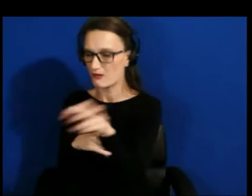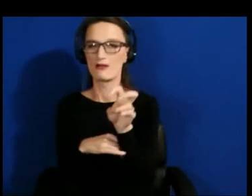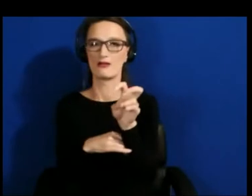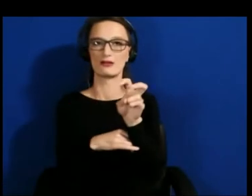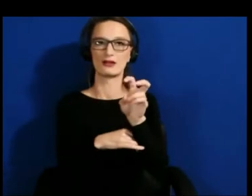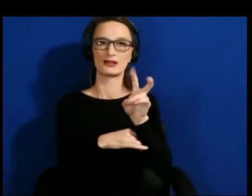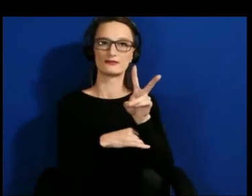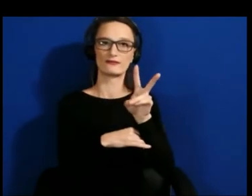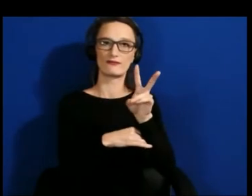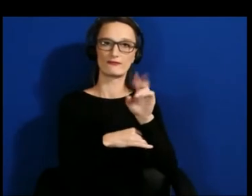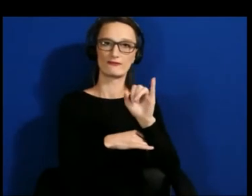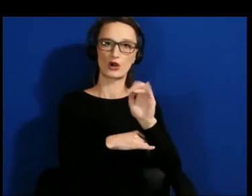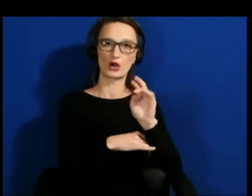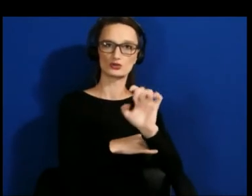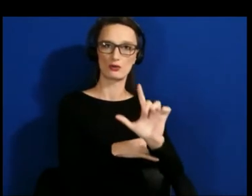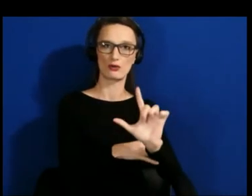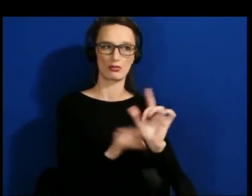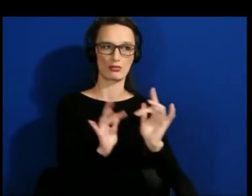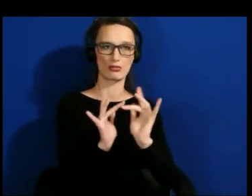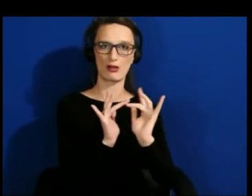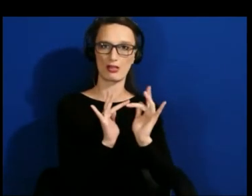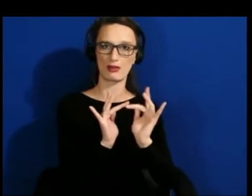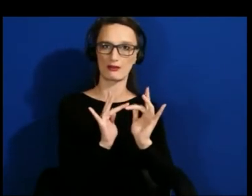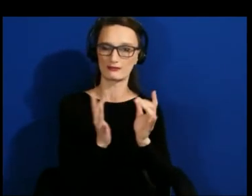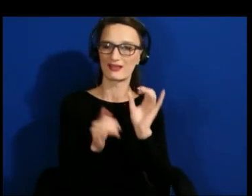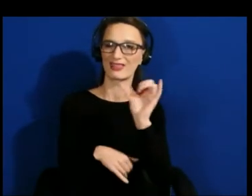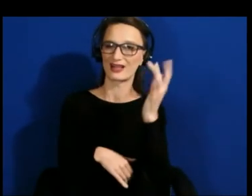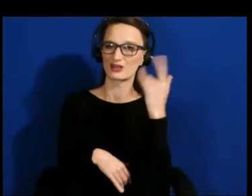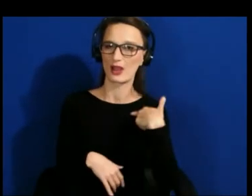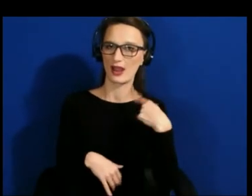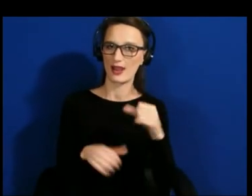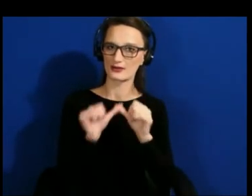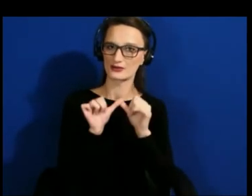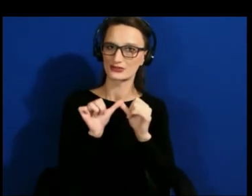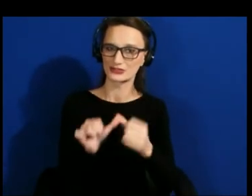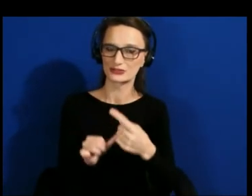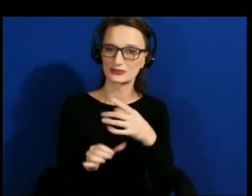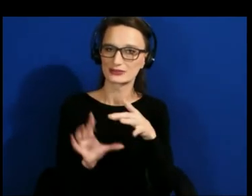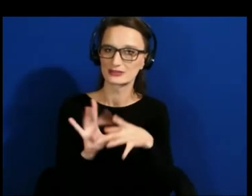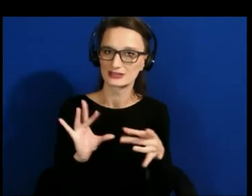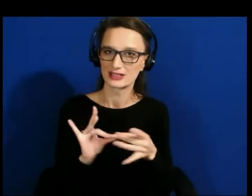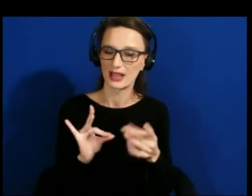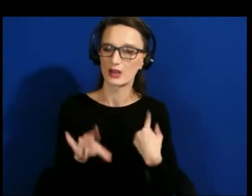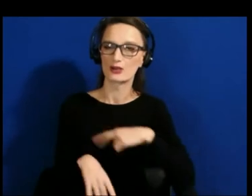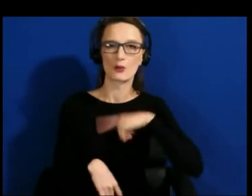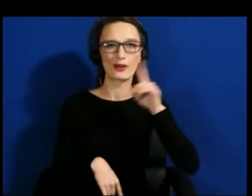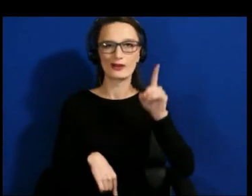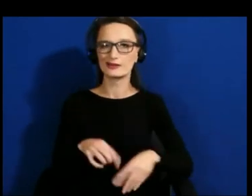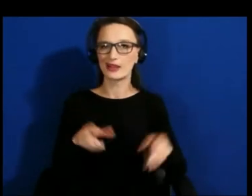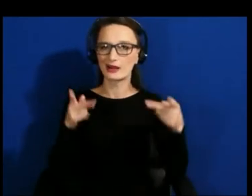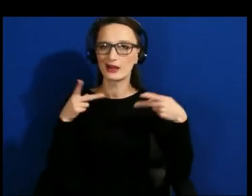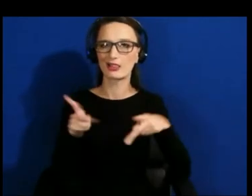this is why I continue to say that we cannot let curriculum and education be their guide.